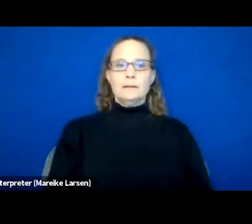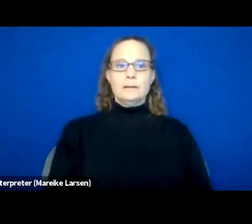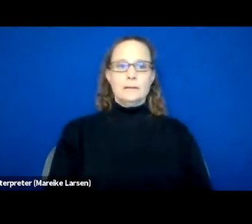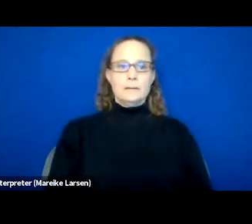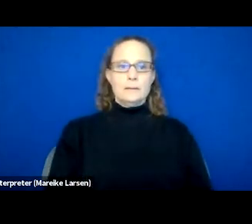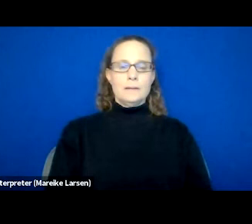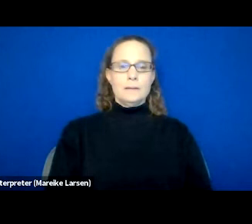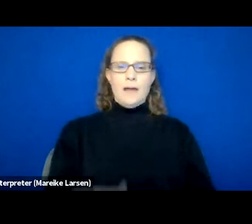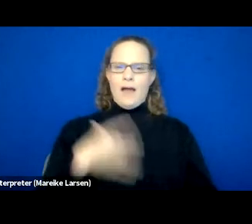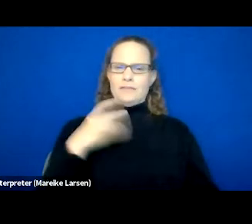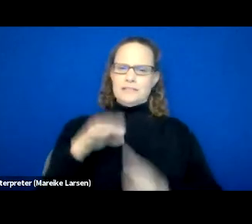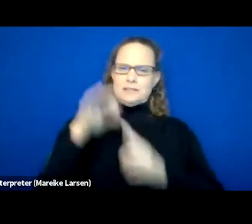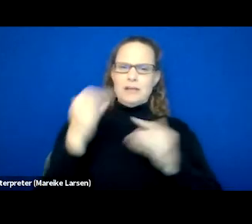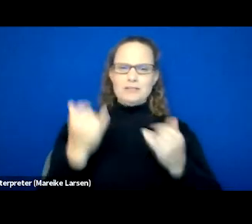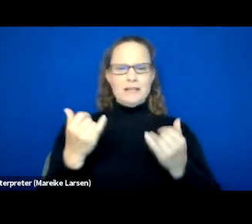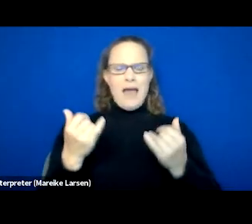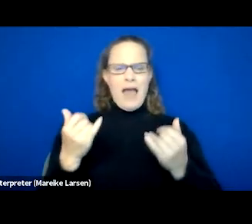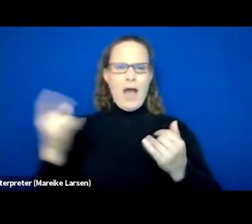I feel special now, you got me in my ED's office.